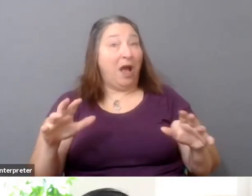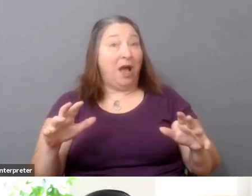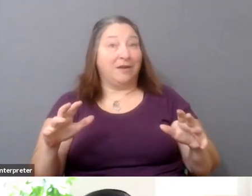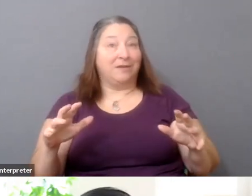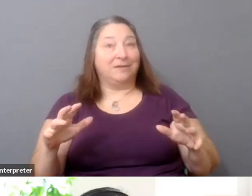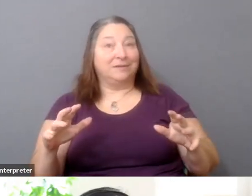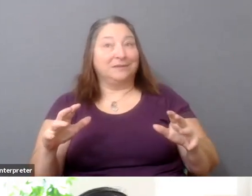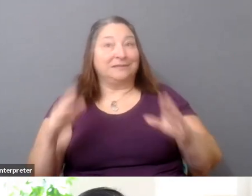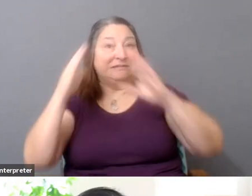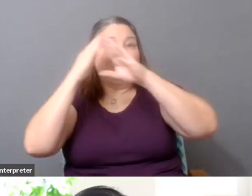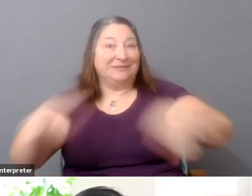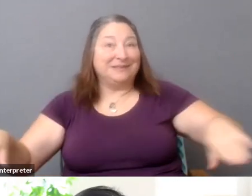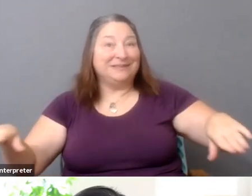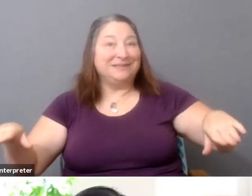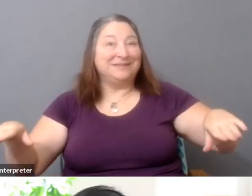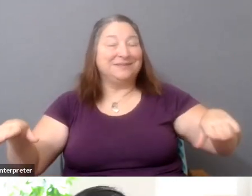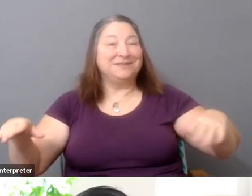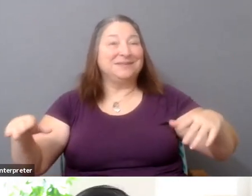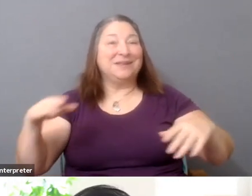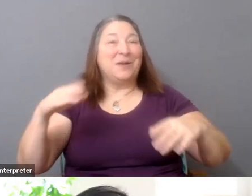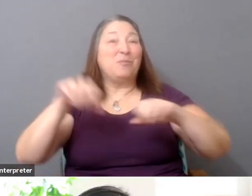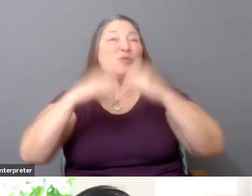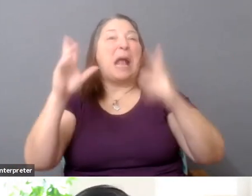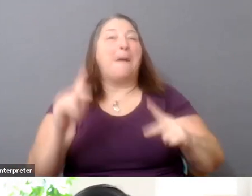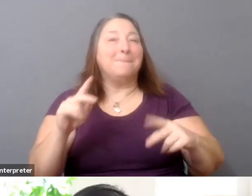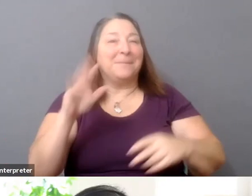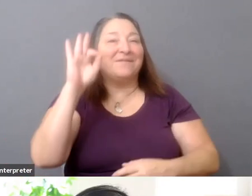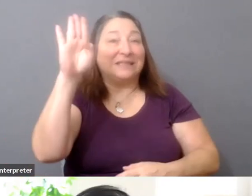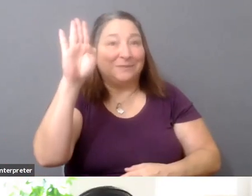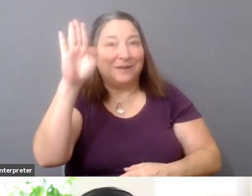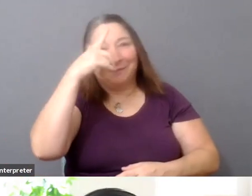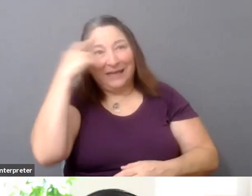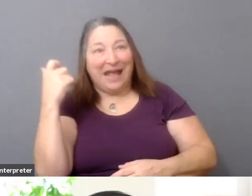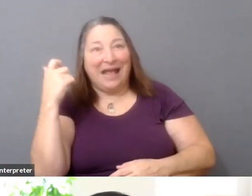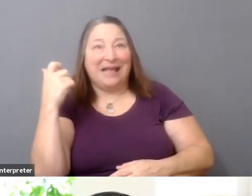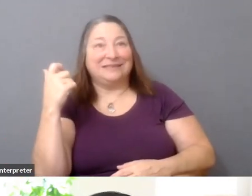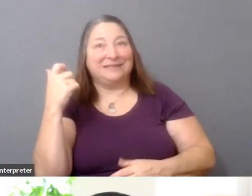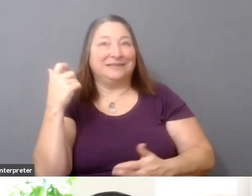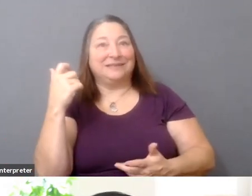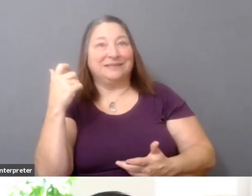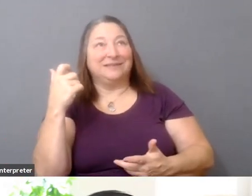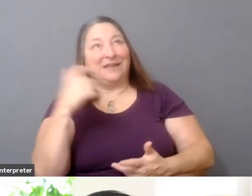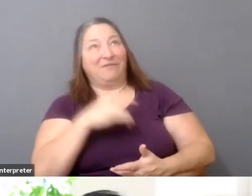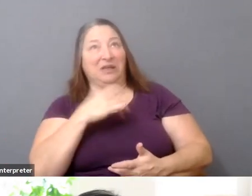that might mean to their investments if they happen to create something that was, like, huge and great, but there are some interesting ideas